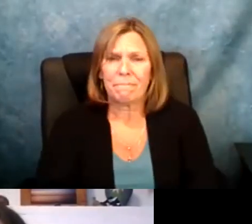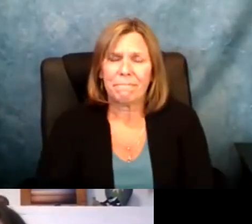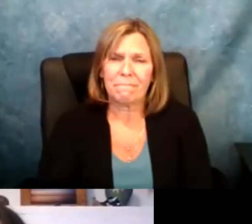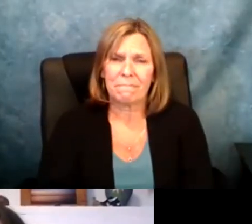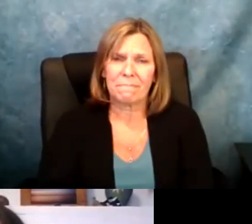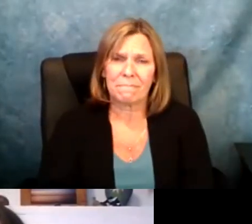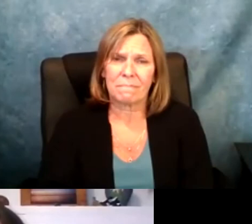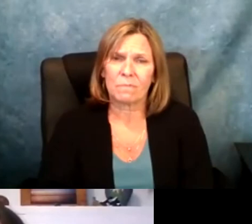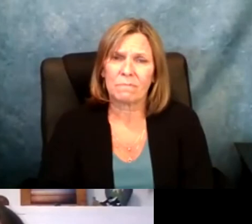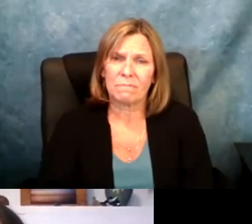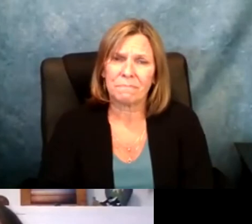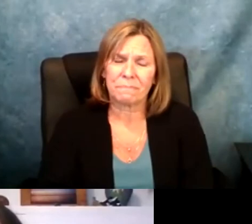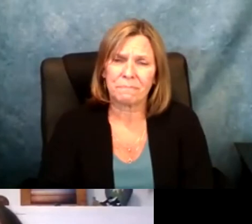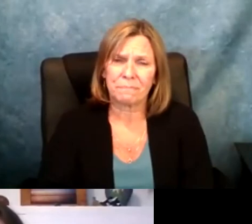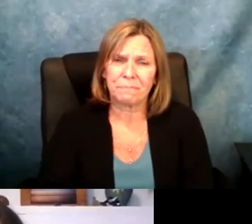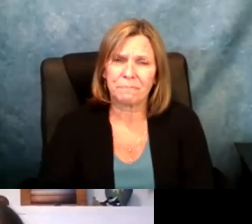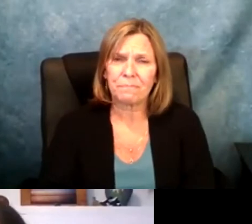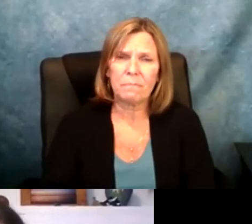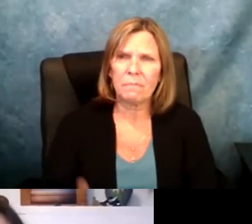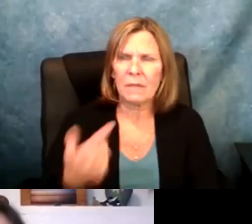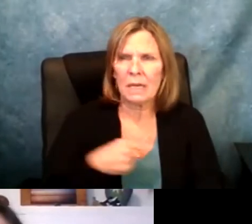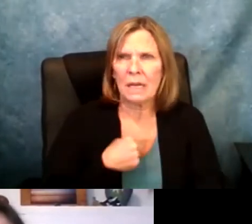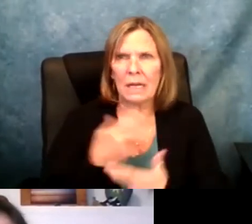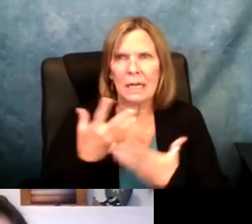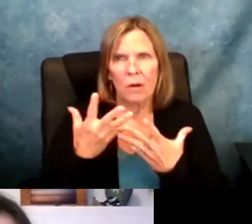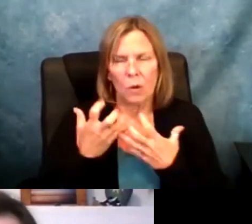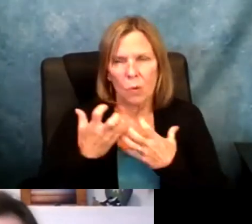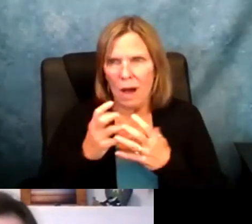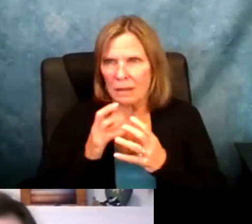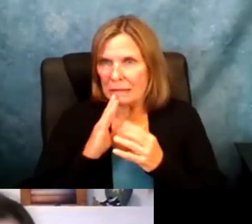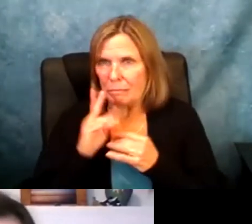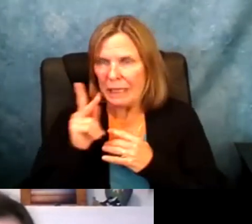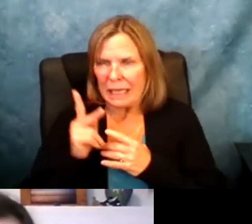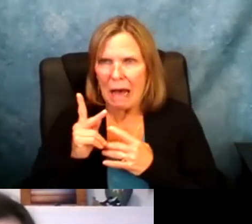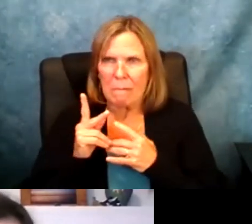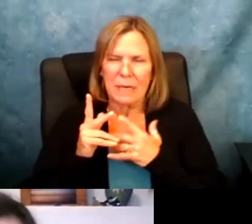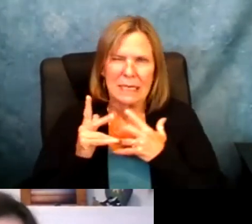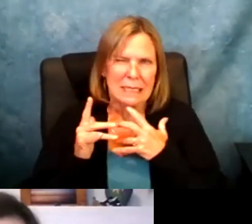going through barriers of some form or another.